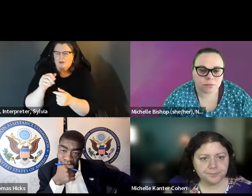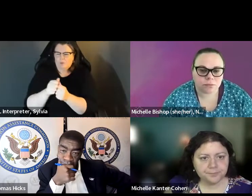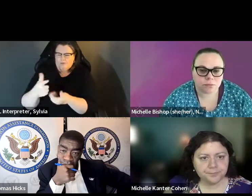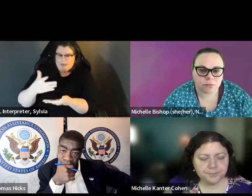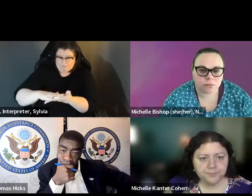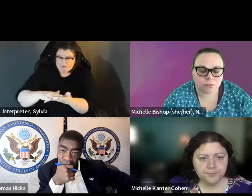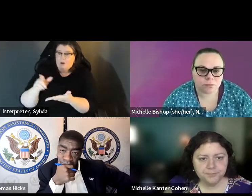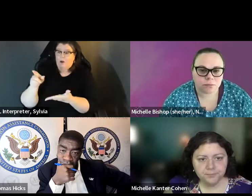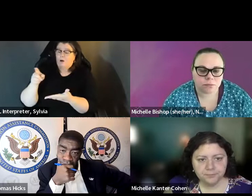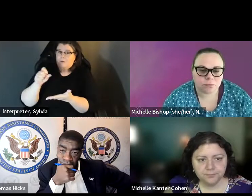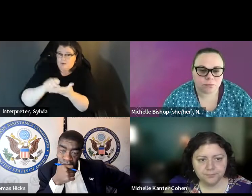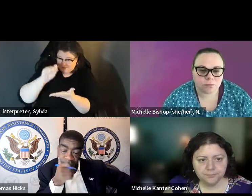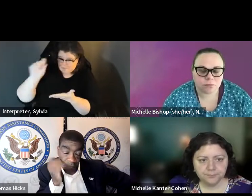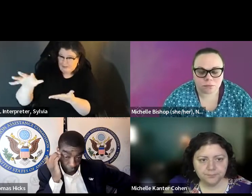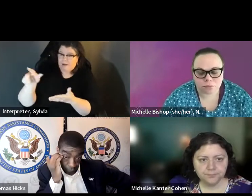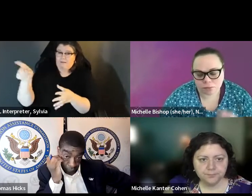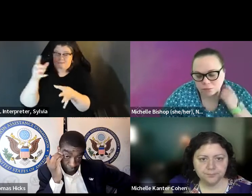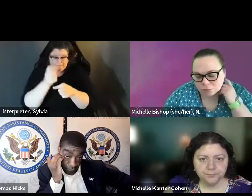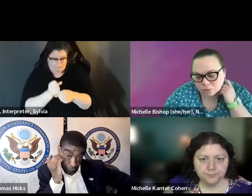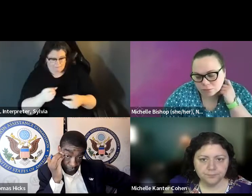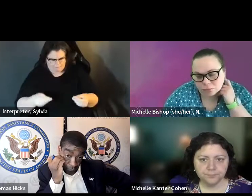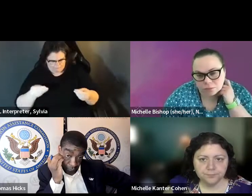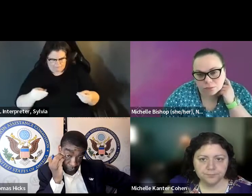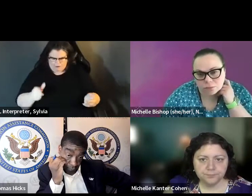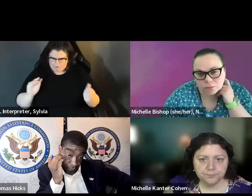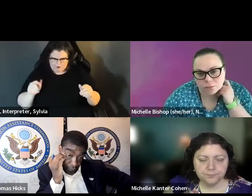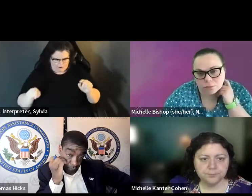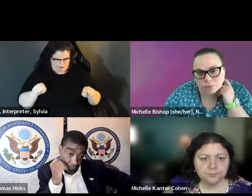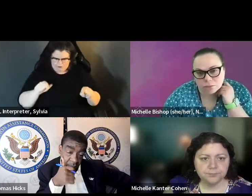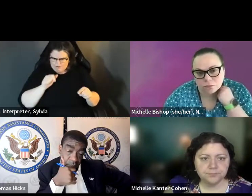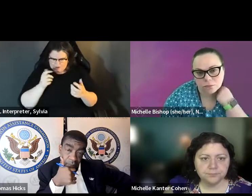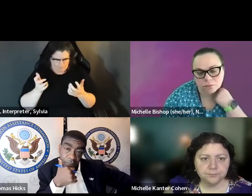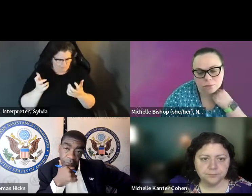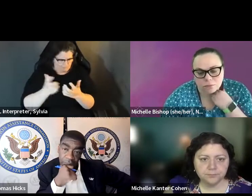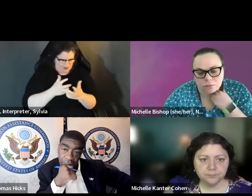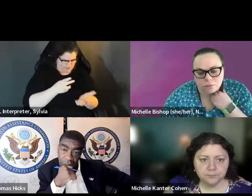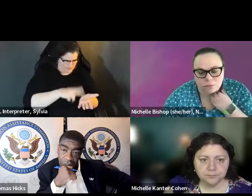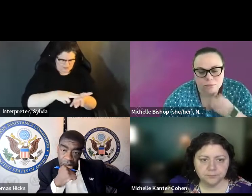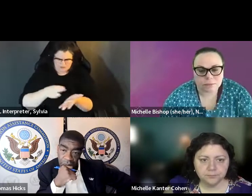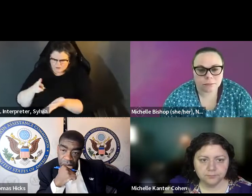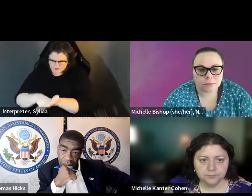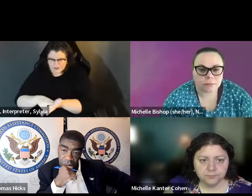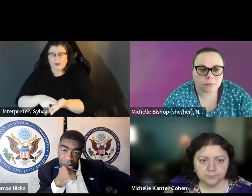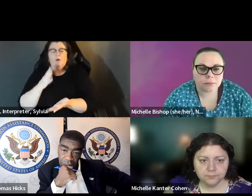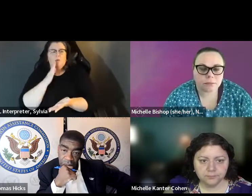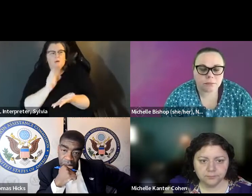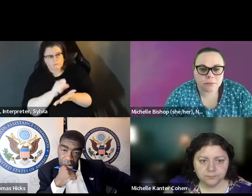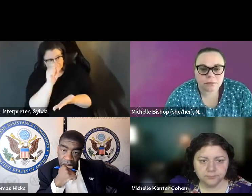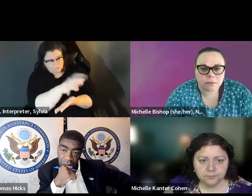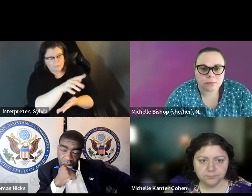have to sign is ballot envelope, and that has to so signature matching. If you submit right now, ballot, of course you have to sign the ballot envelope, and that has to match the signature that's on file and if it. match the signature that's on file. And if it doesn't match, you'll get notified and you have the submit an